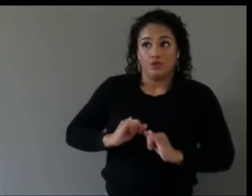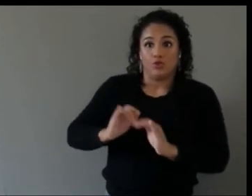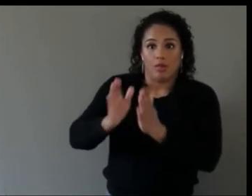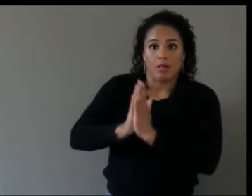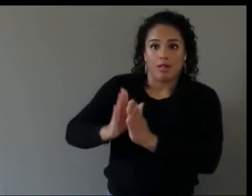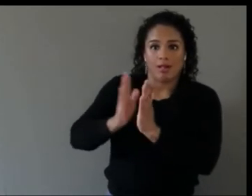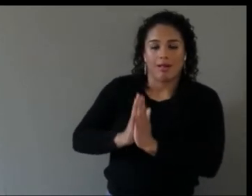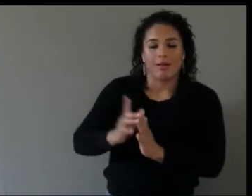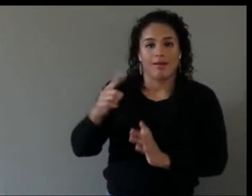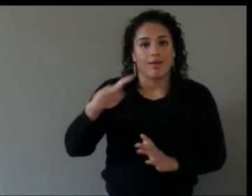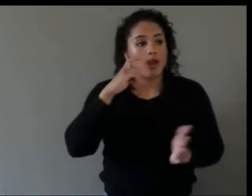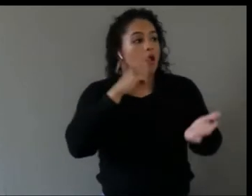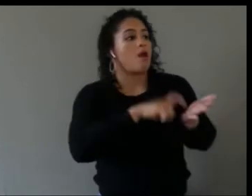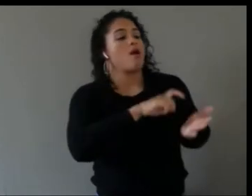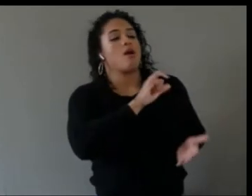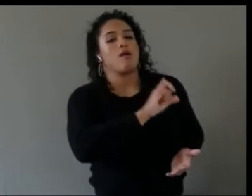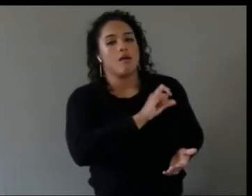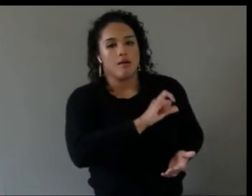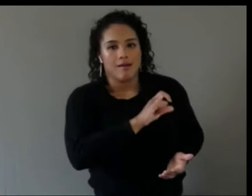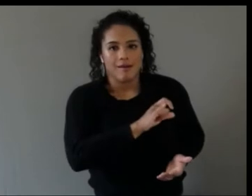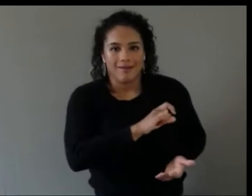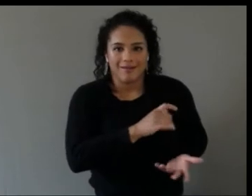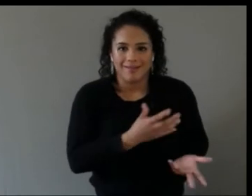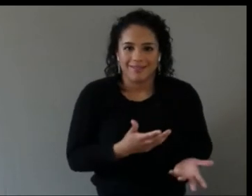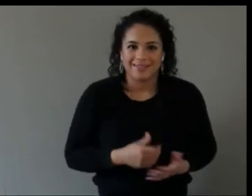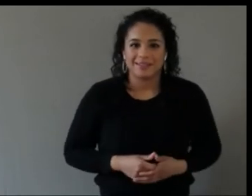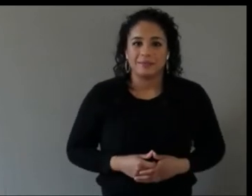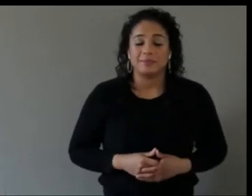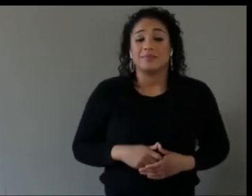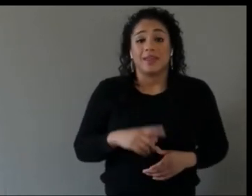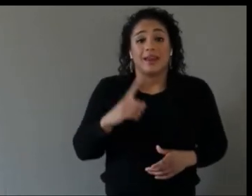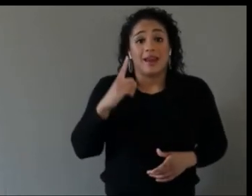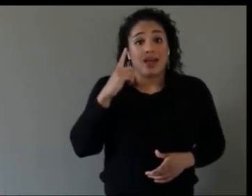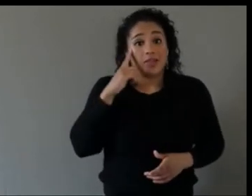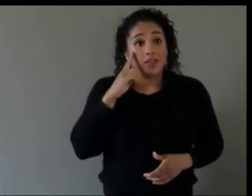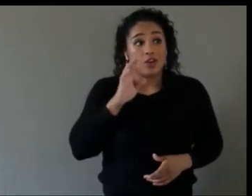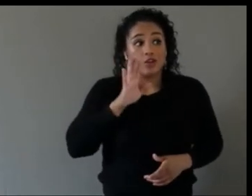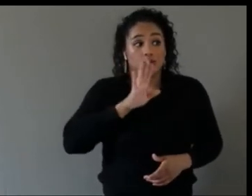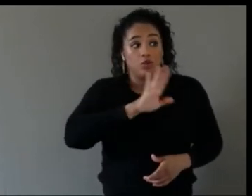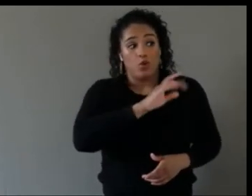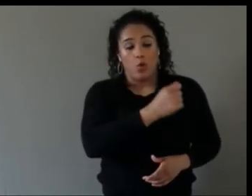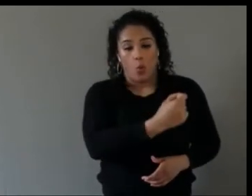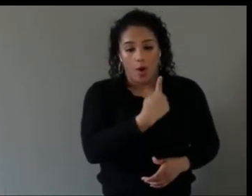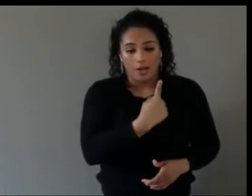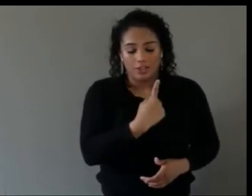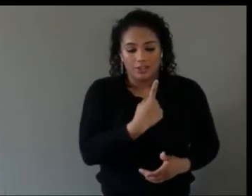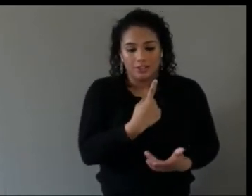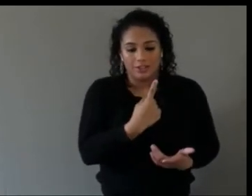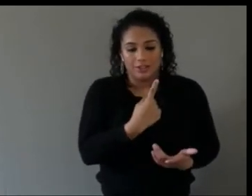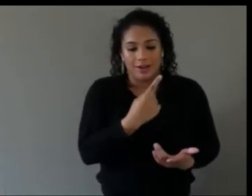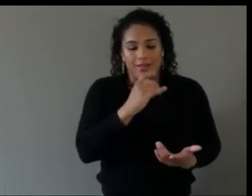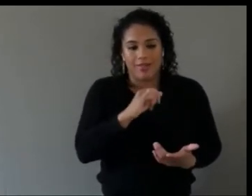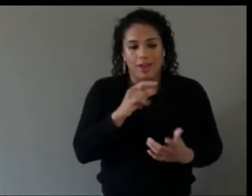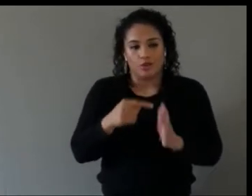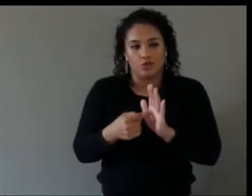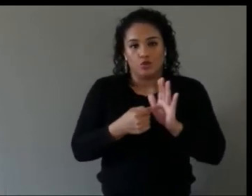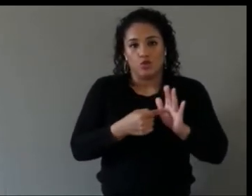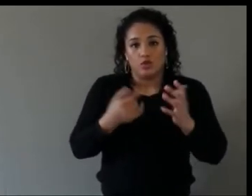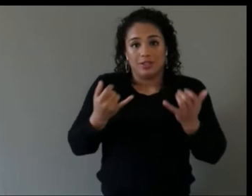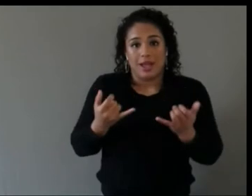I think your question is an indication that as an industry, right, XR and tech in general